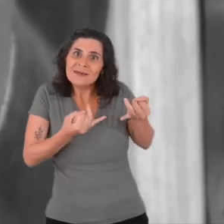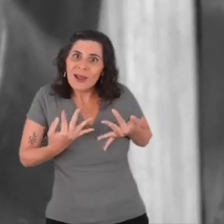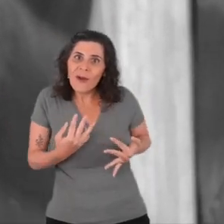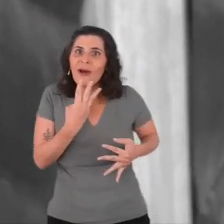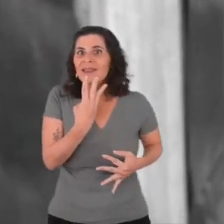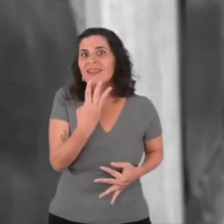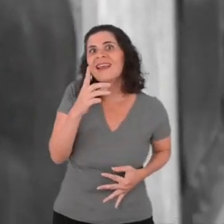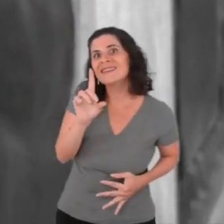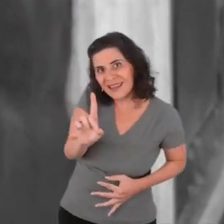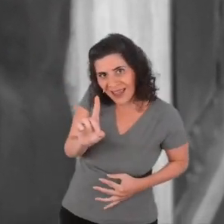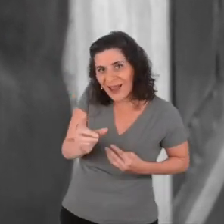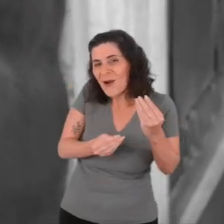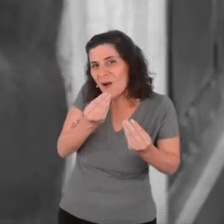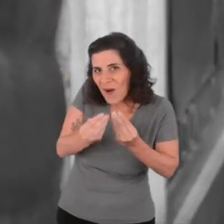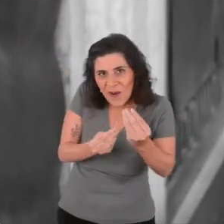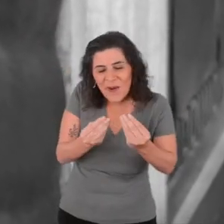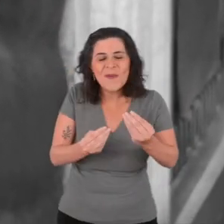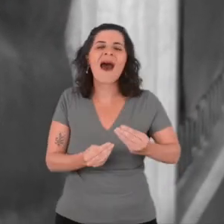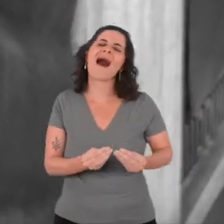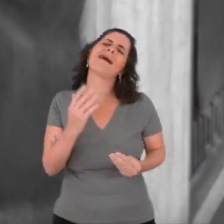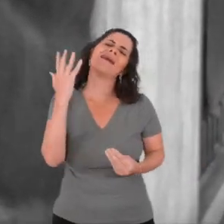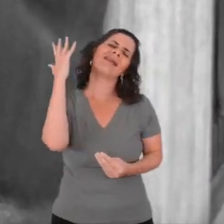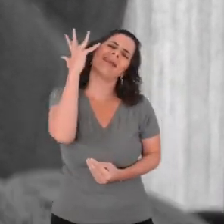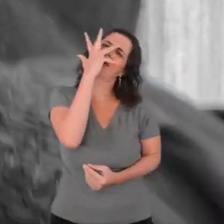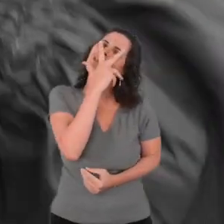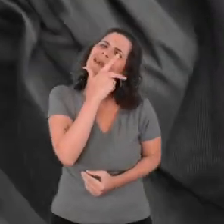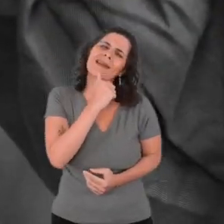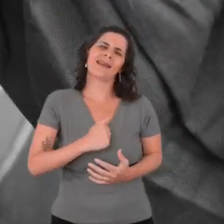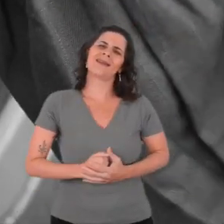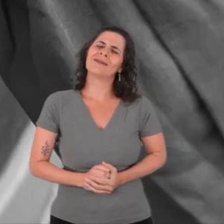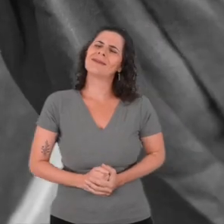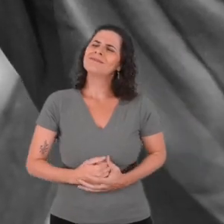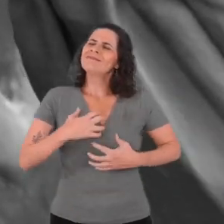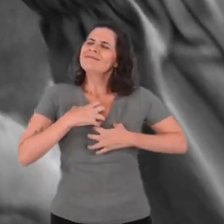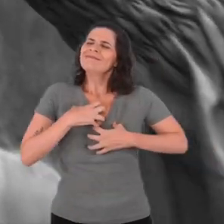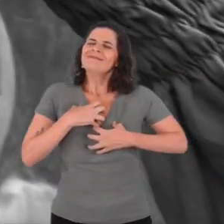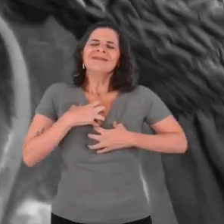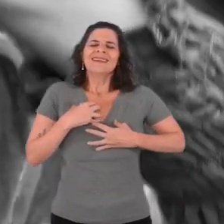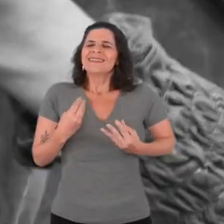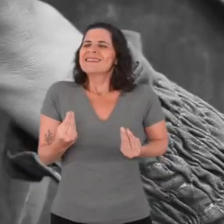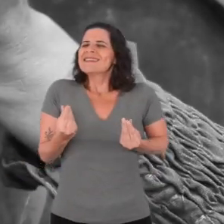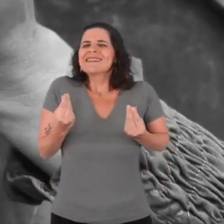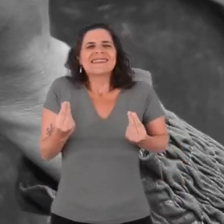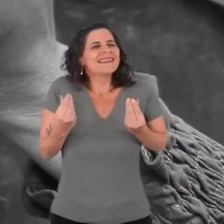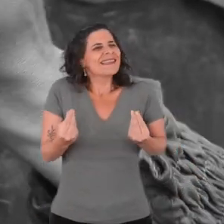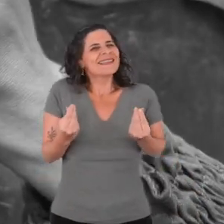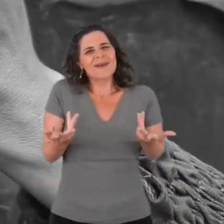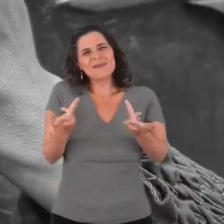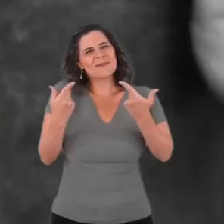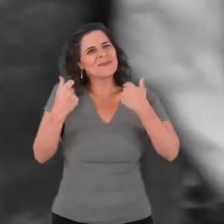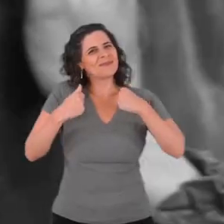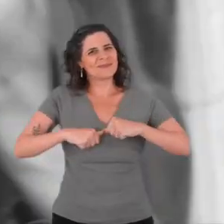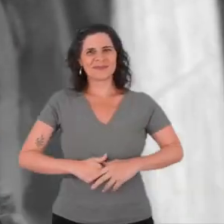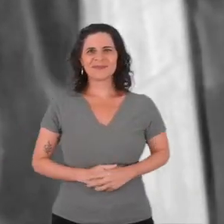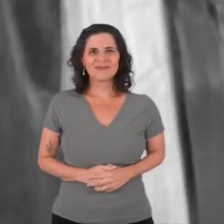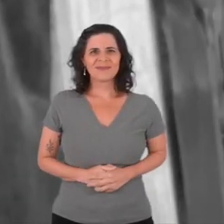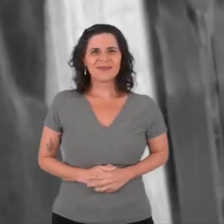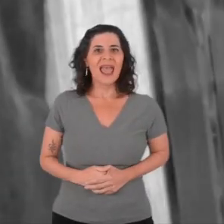How nice! What a feeling! I thought it was an arrow!